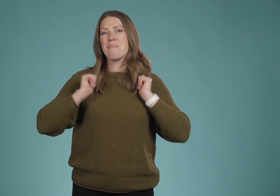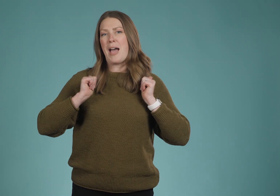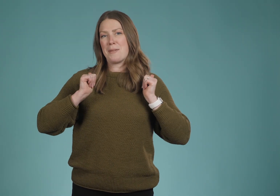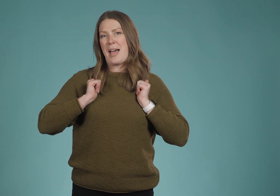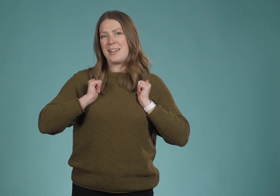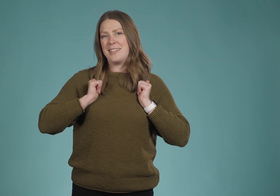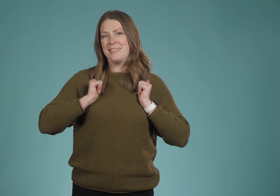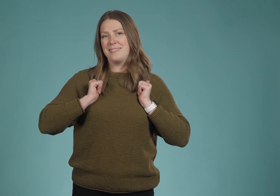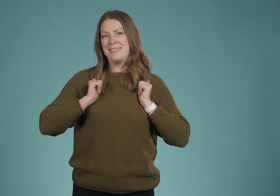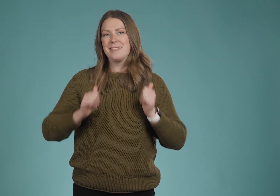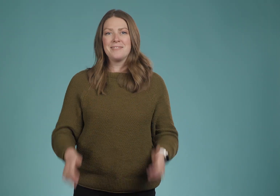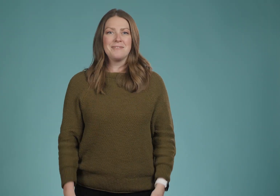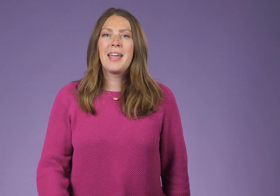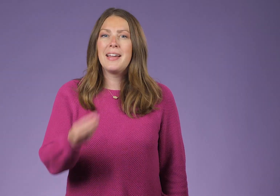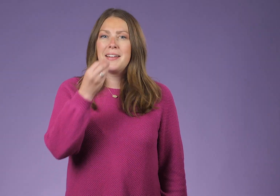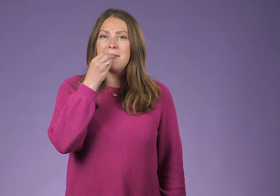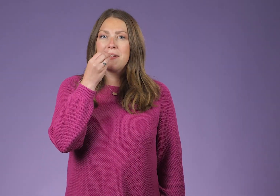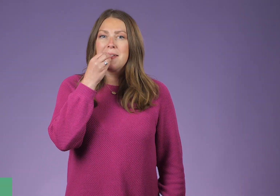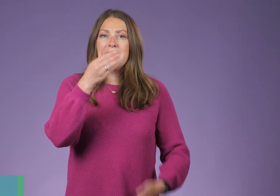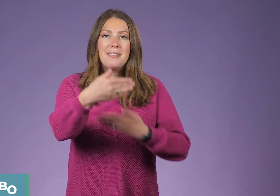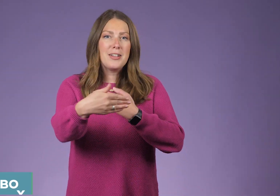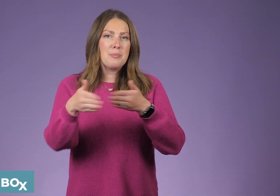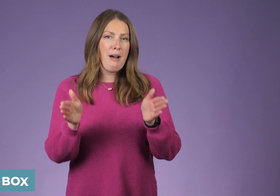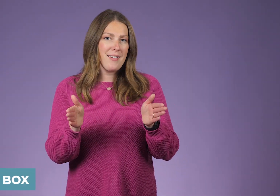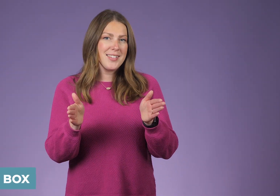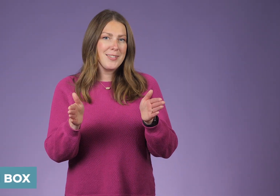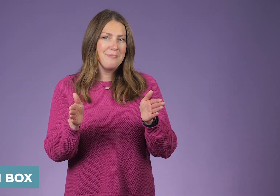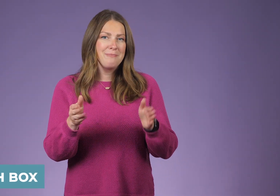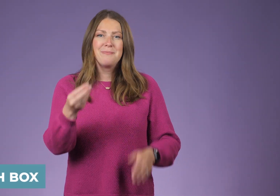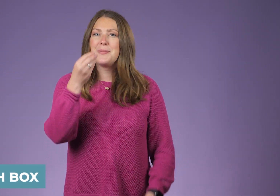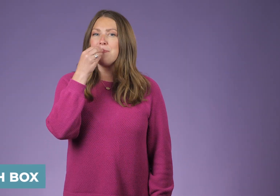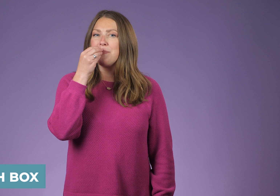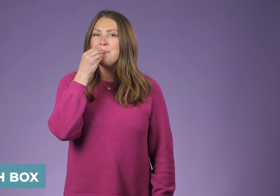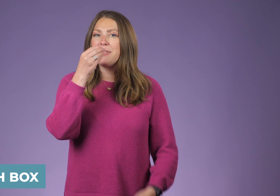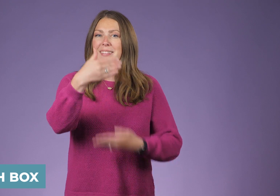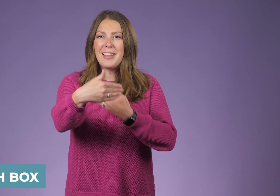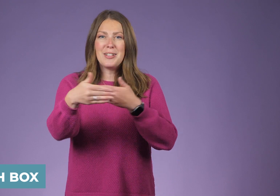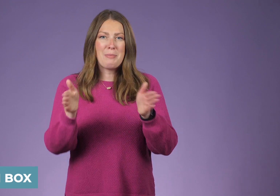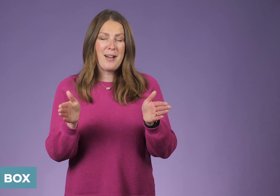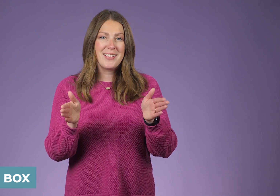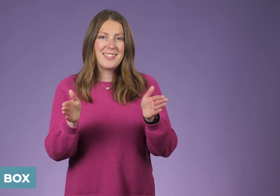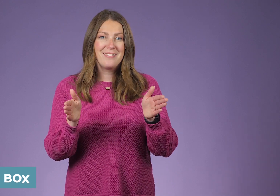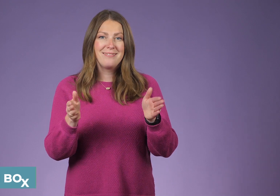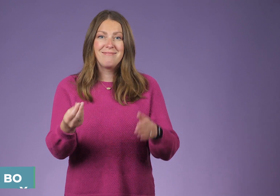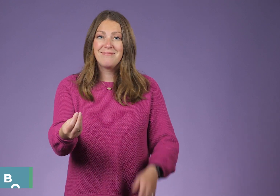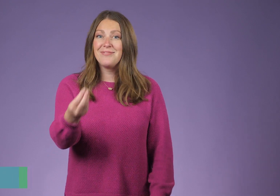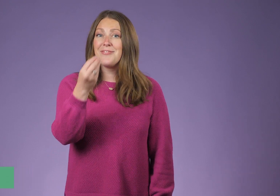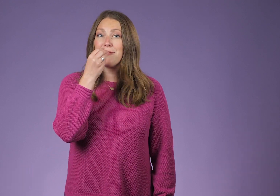Backpack. Lunchbox.